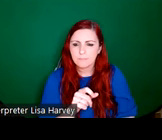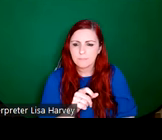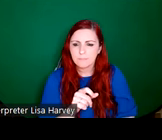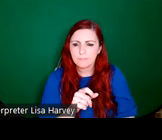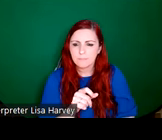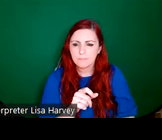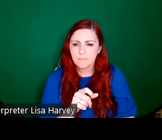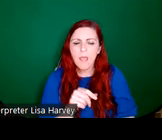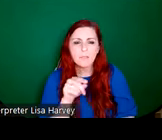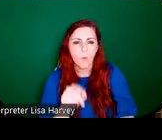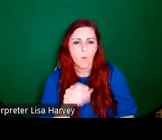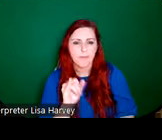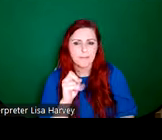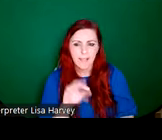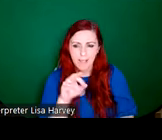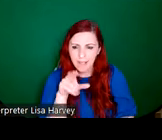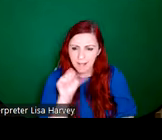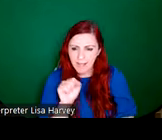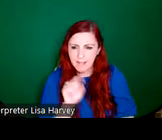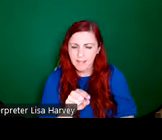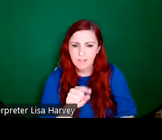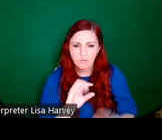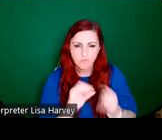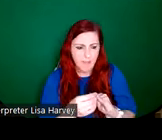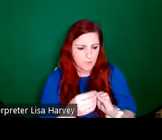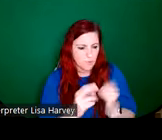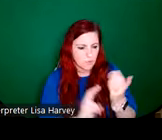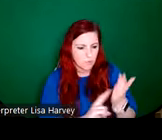stained glass and really tries to exploit the full potential of this medium